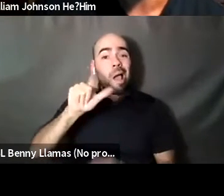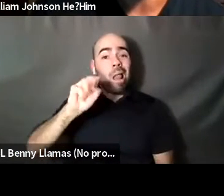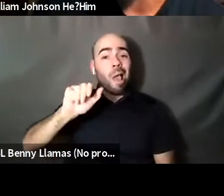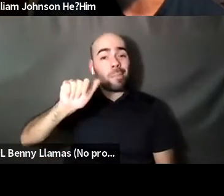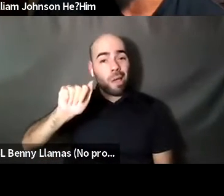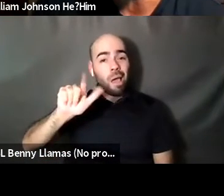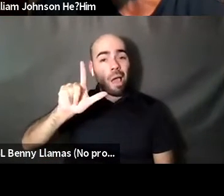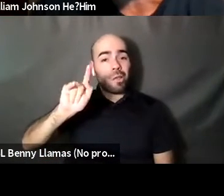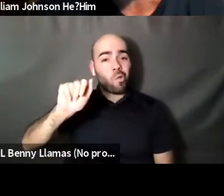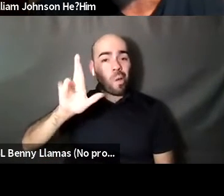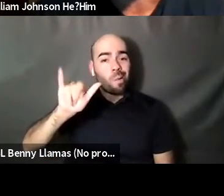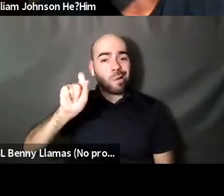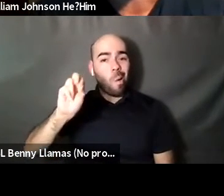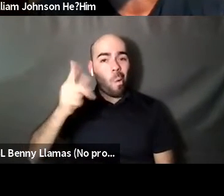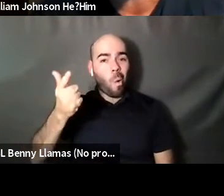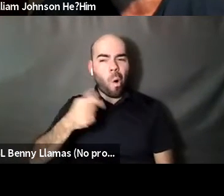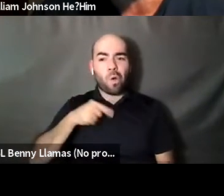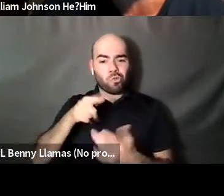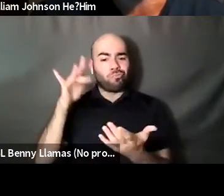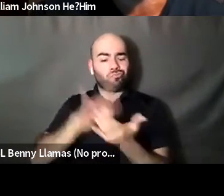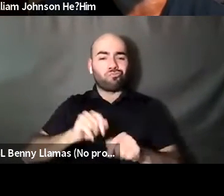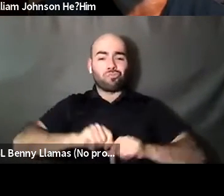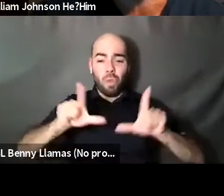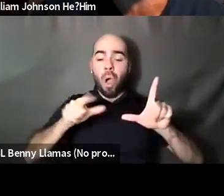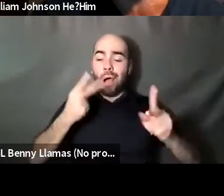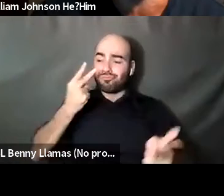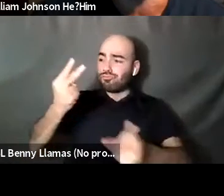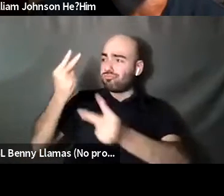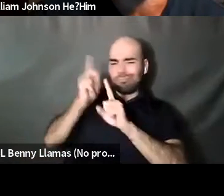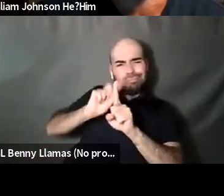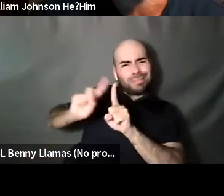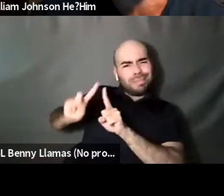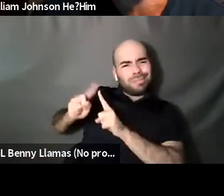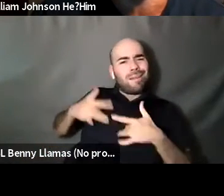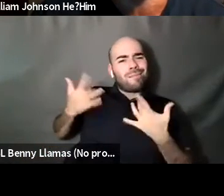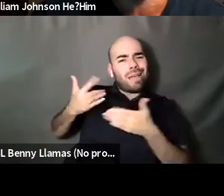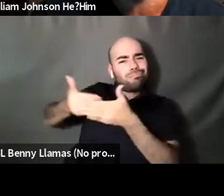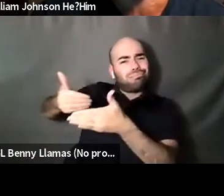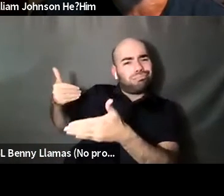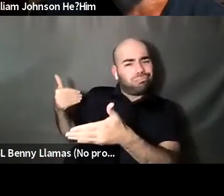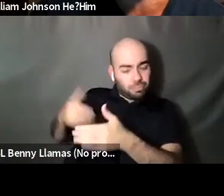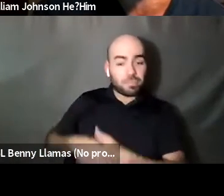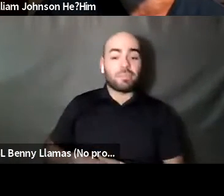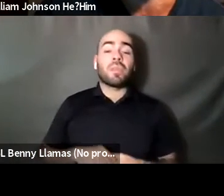William Johnson He?Him: We also want you to know that a close capture recording of tonight's event will be made available under you tube channel by next week.